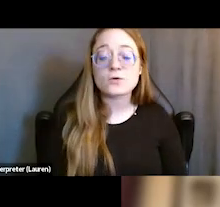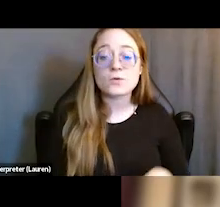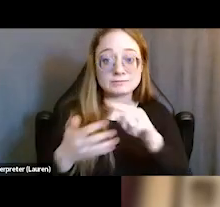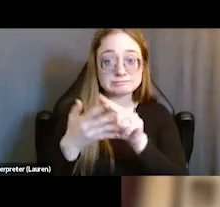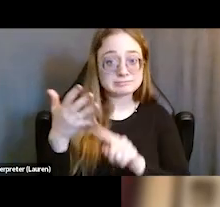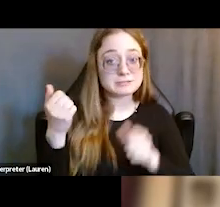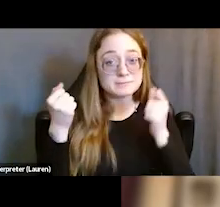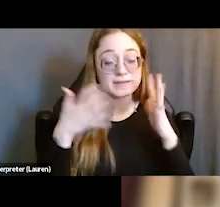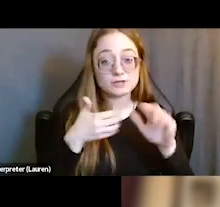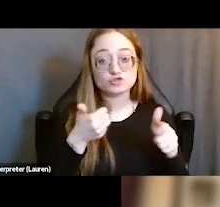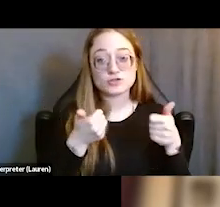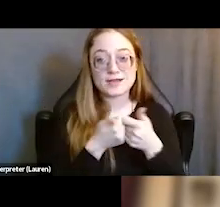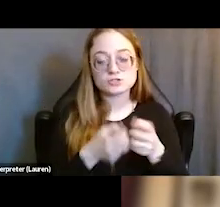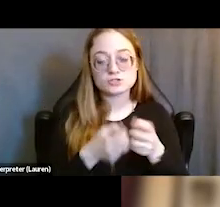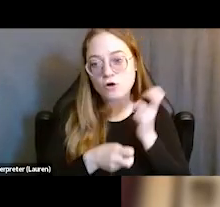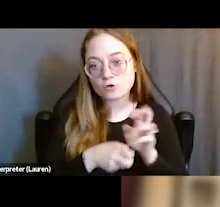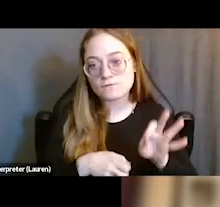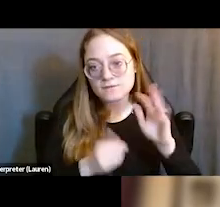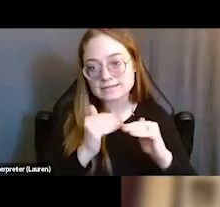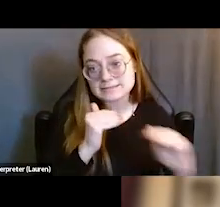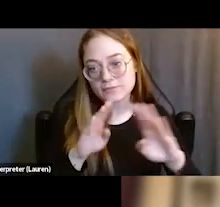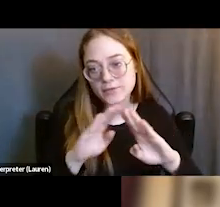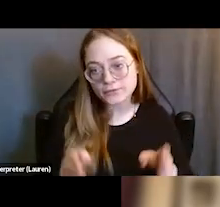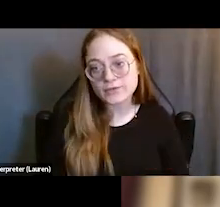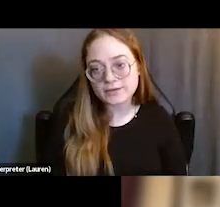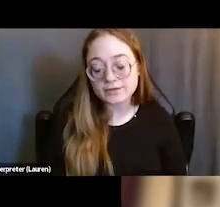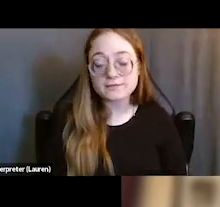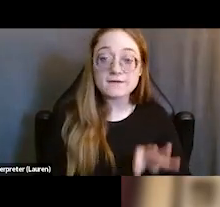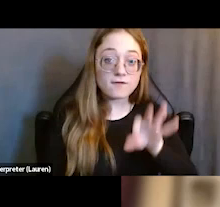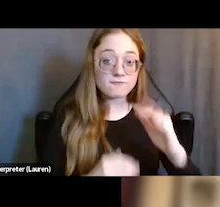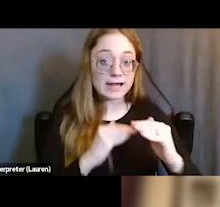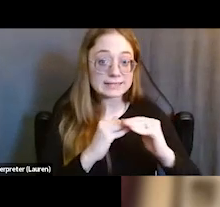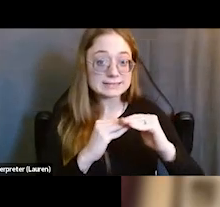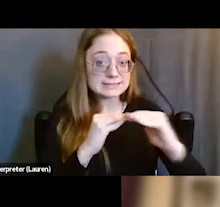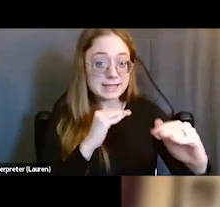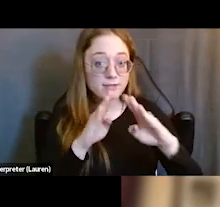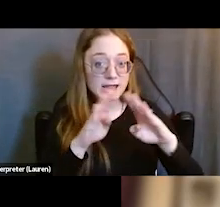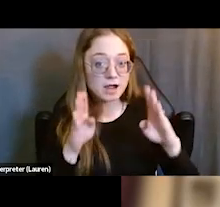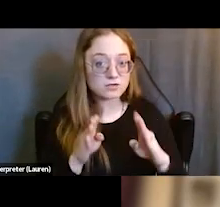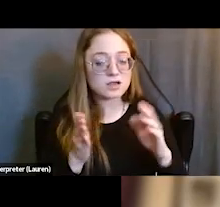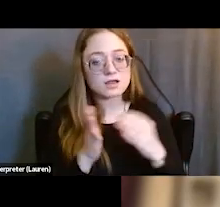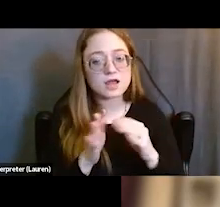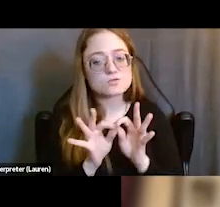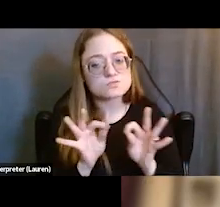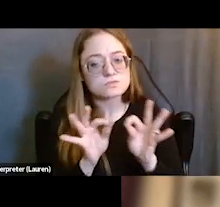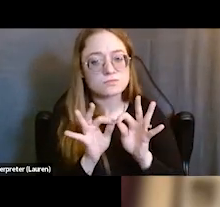again, to find stable housing and finding stable housing is again a key need for so many different populations